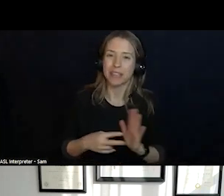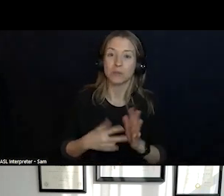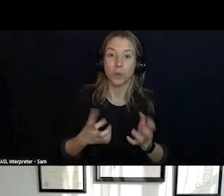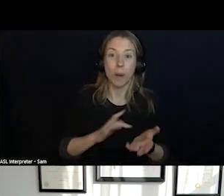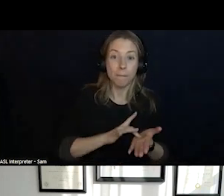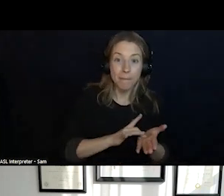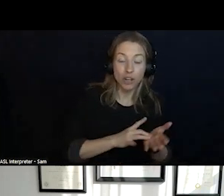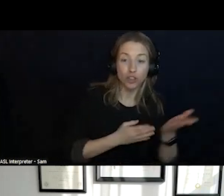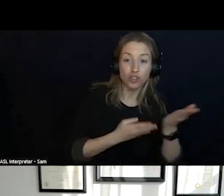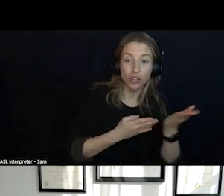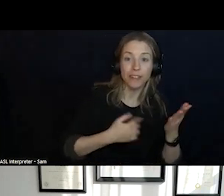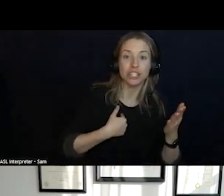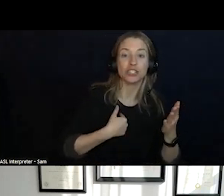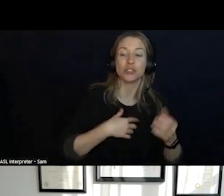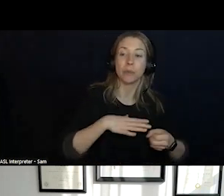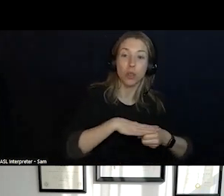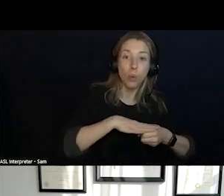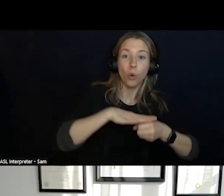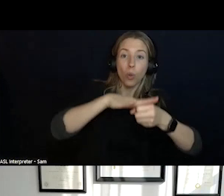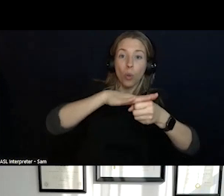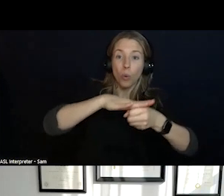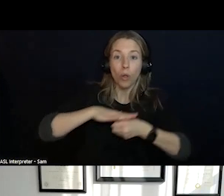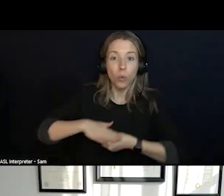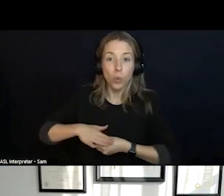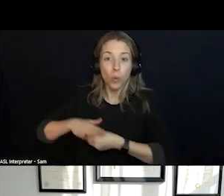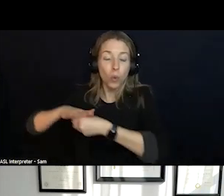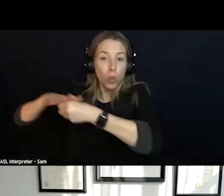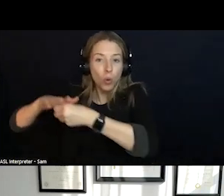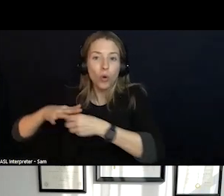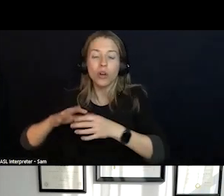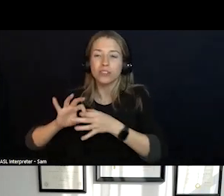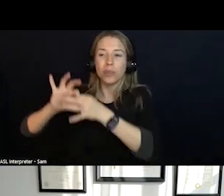SERVICES. IT IS SIMILAR NOW TO 988 WHERE WE HAVE LOCAL CONVENERS